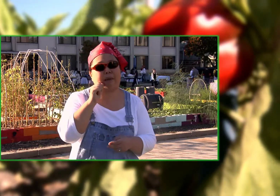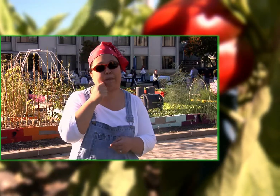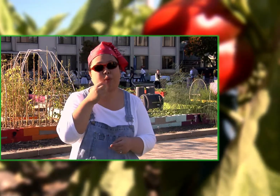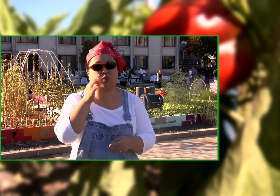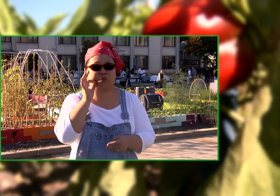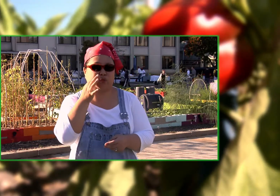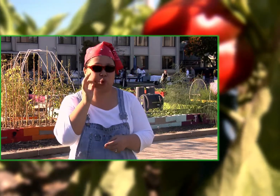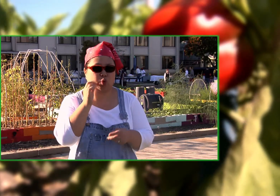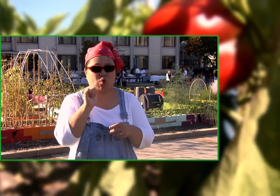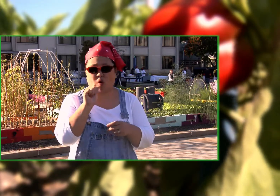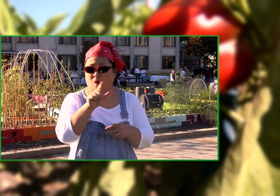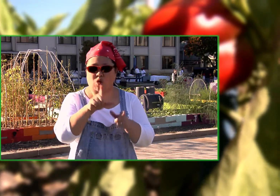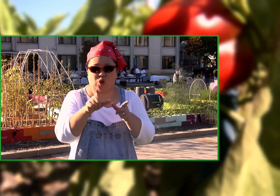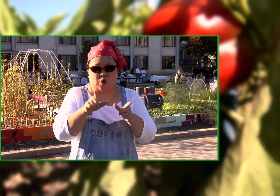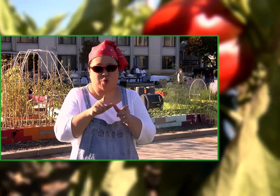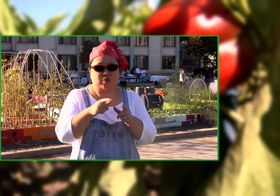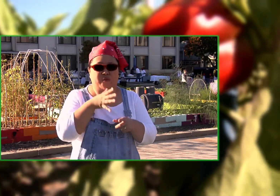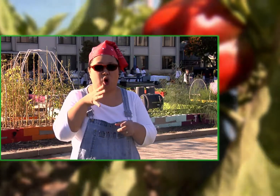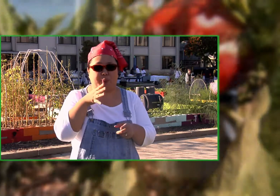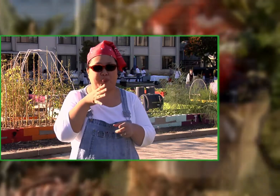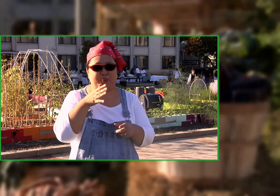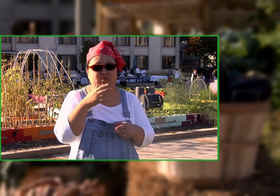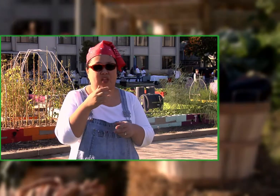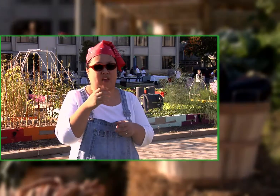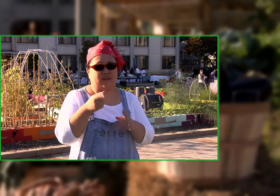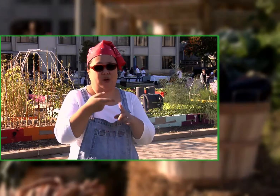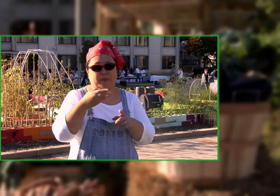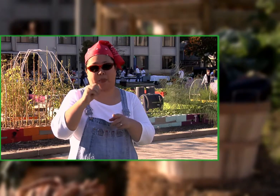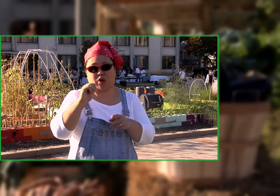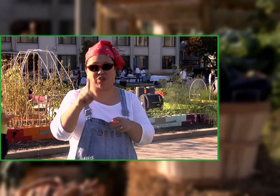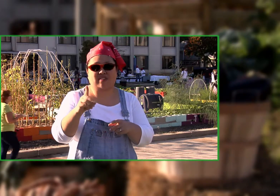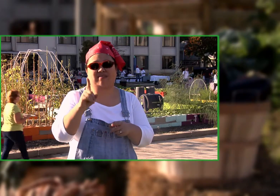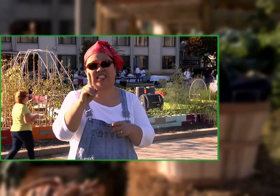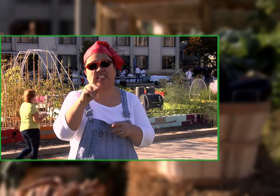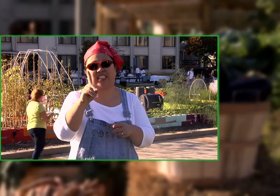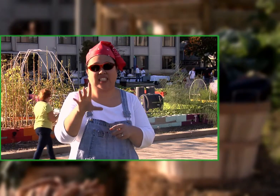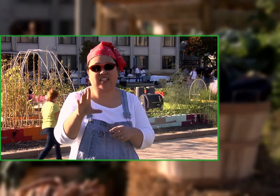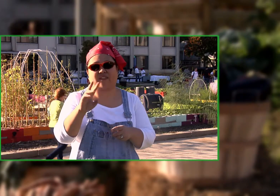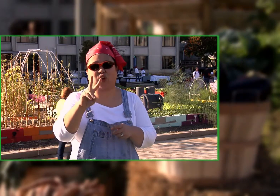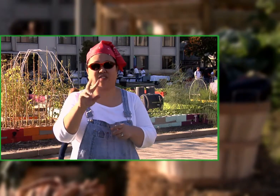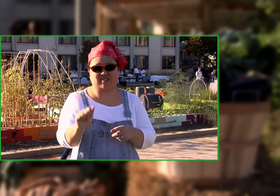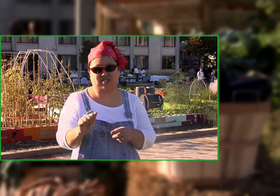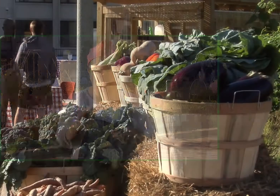and other fruit that come from local farms in Maryland, DC and Virginia.